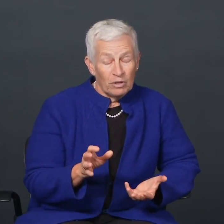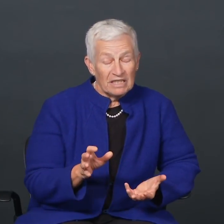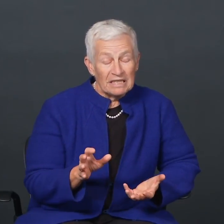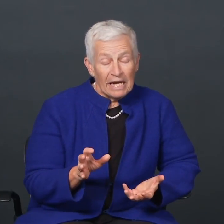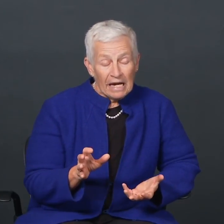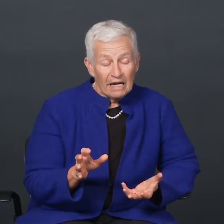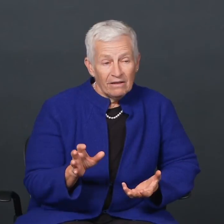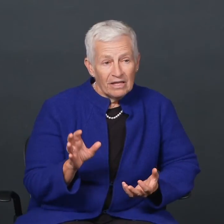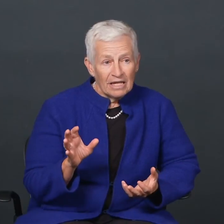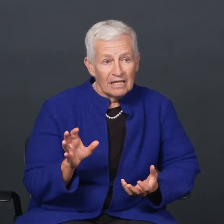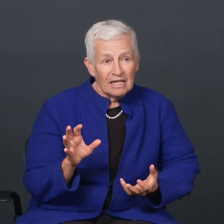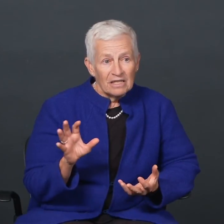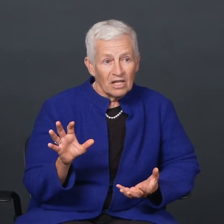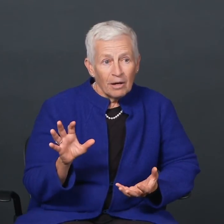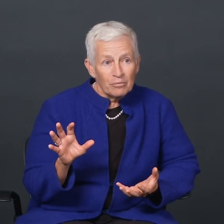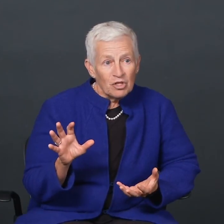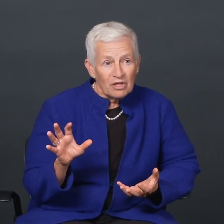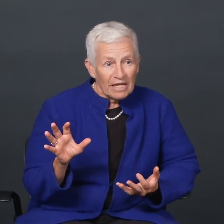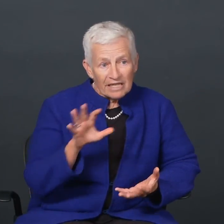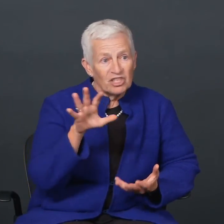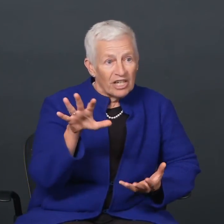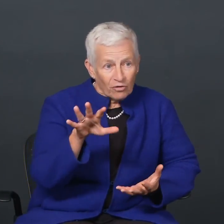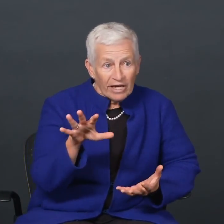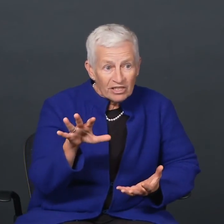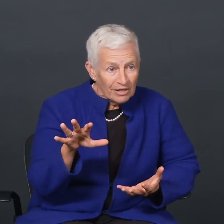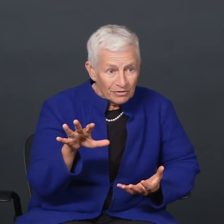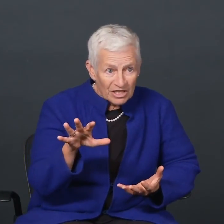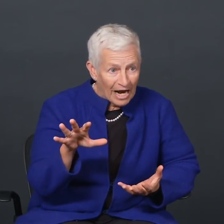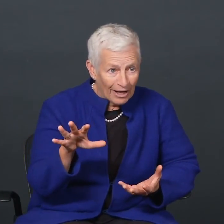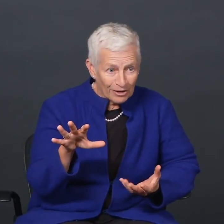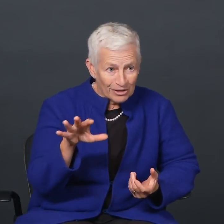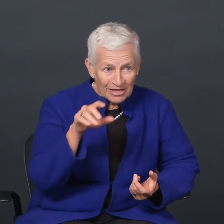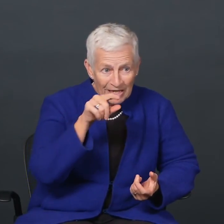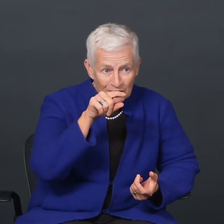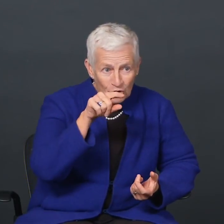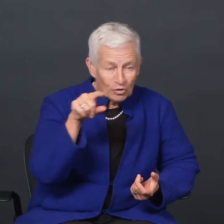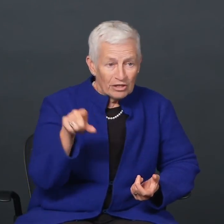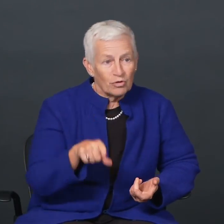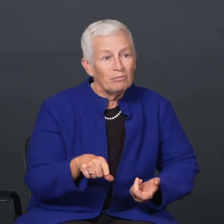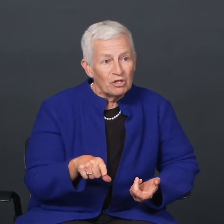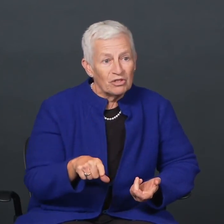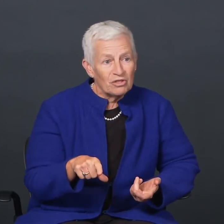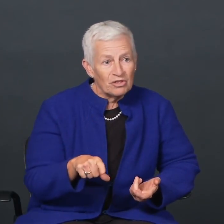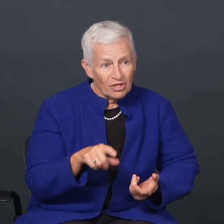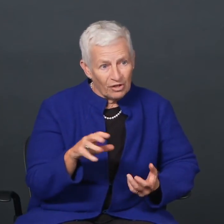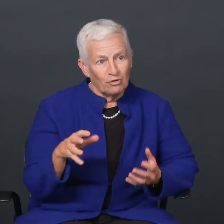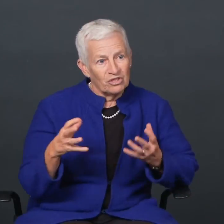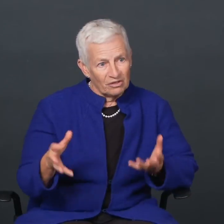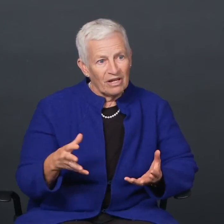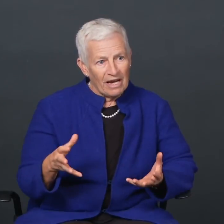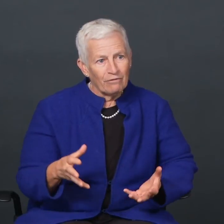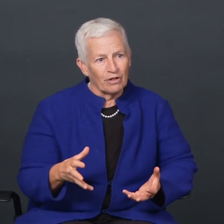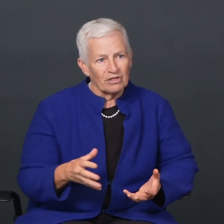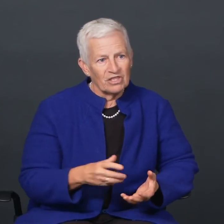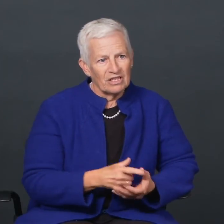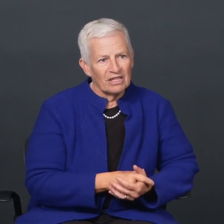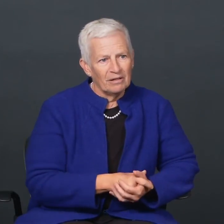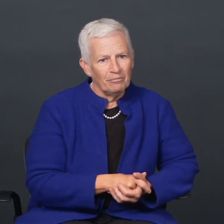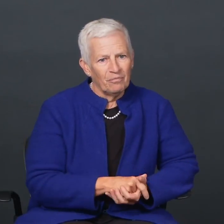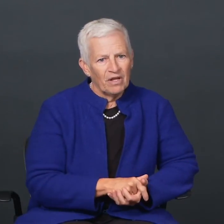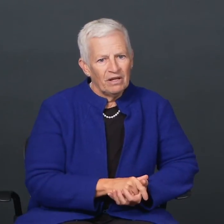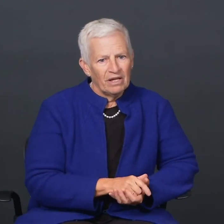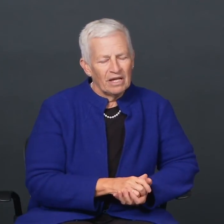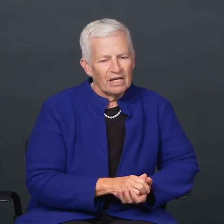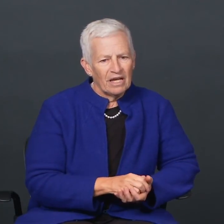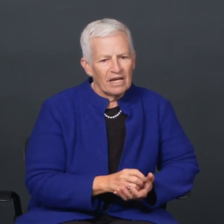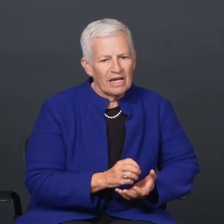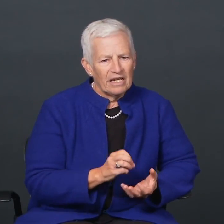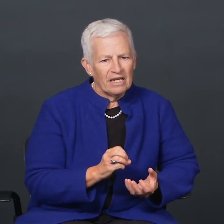I would say that it is up to the next generation of scholars to contribute to those efforts.